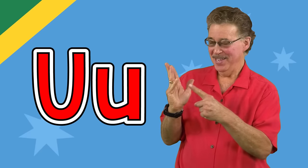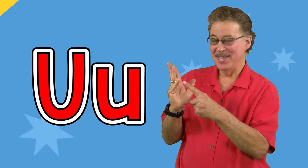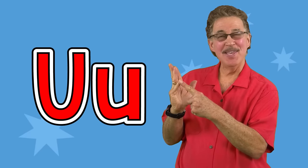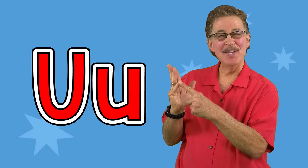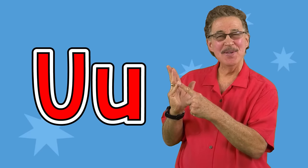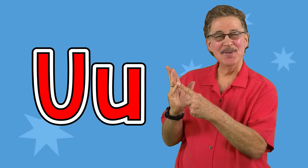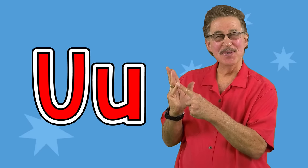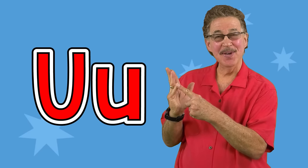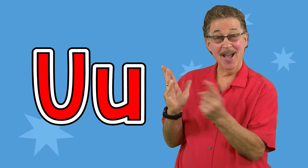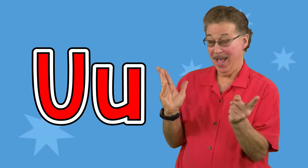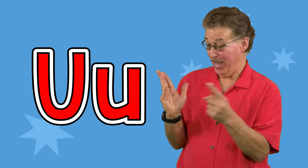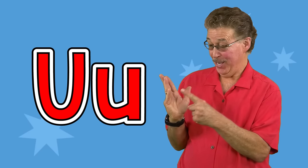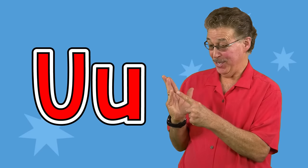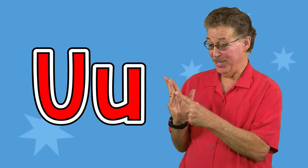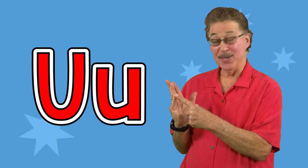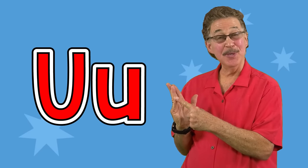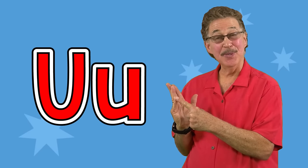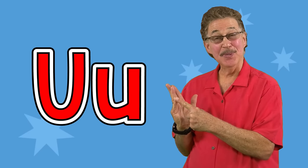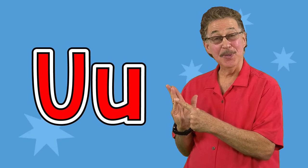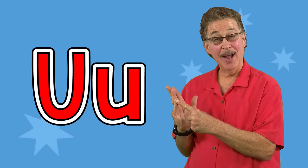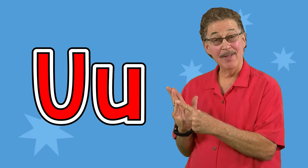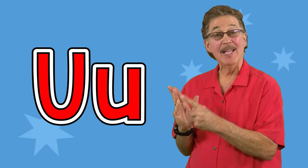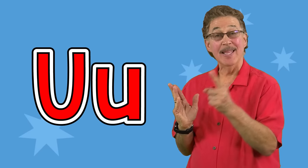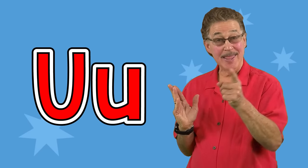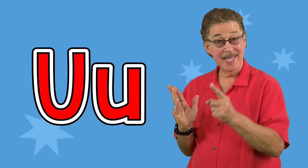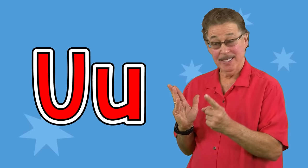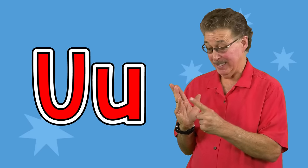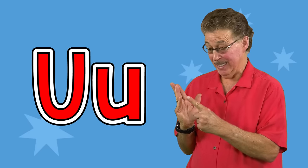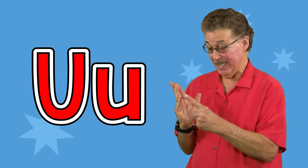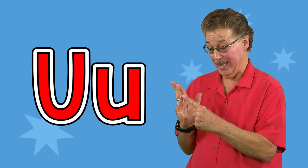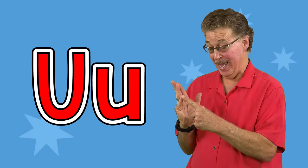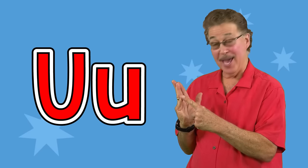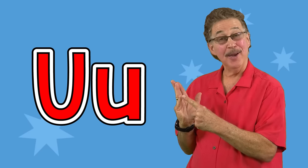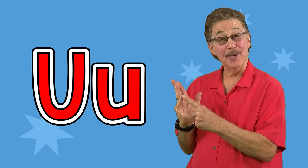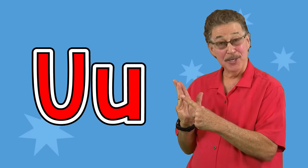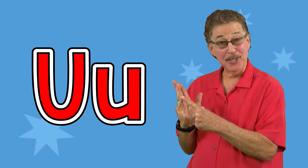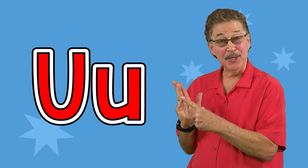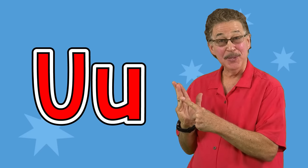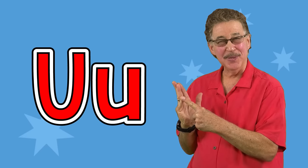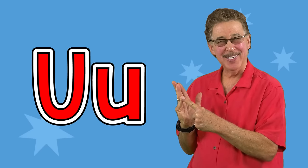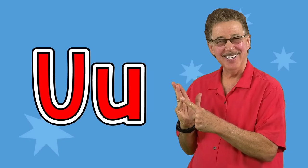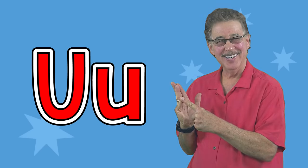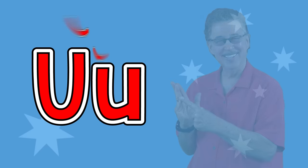U, u, this is the letter u